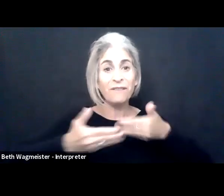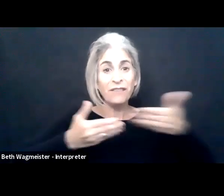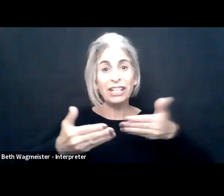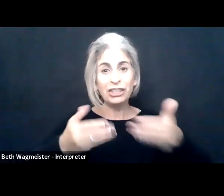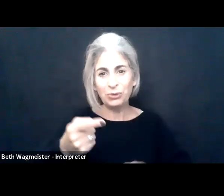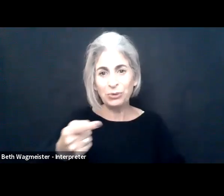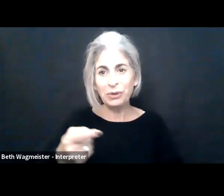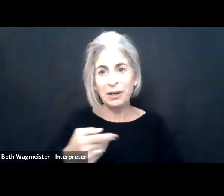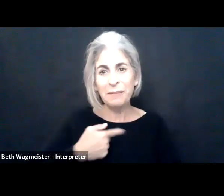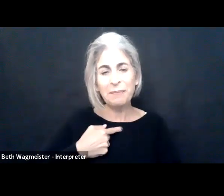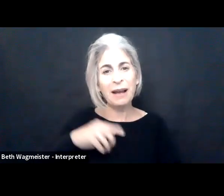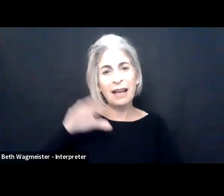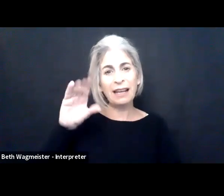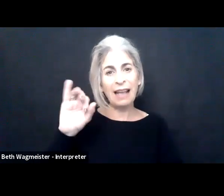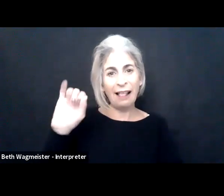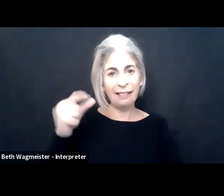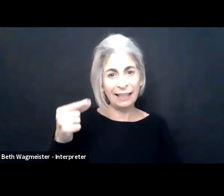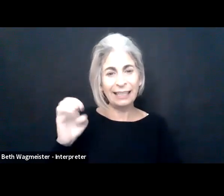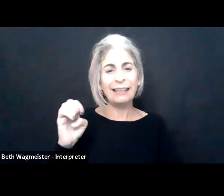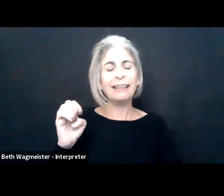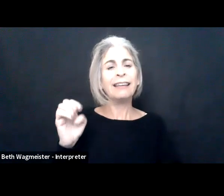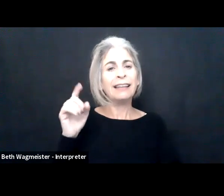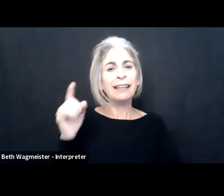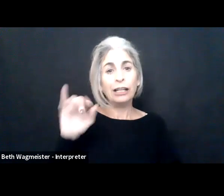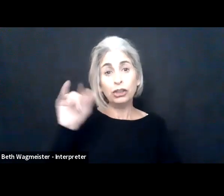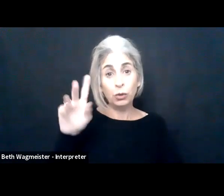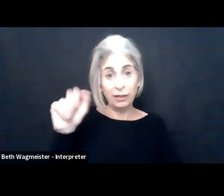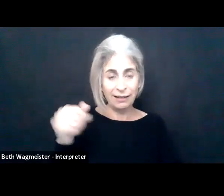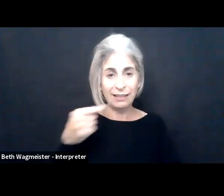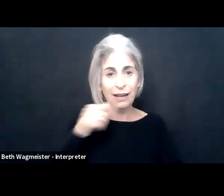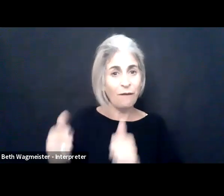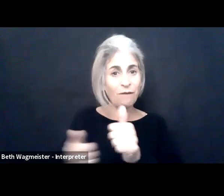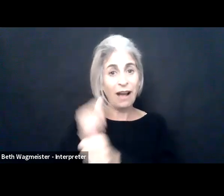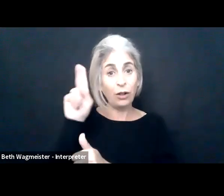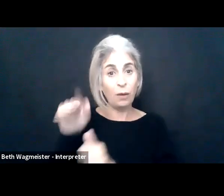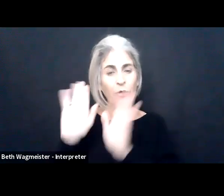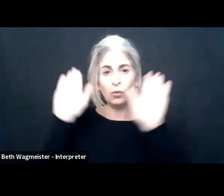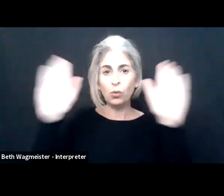With that, I'll just wrap up. I want to wrap up, my colleague Yulia